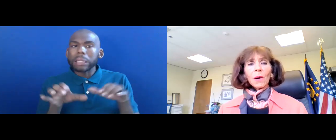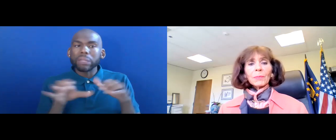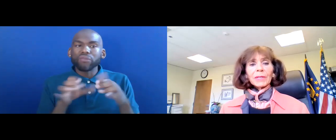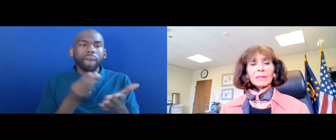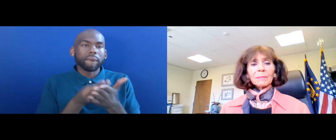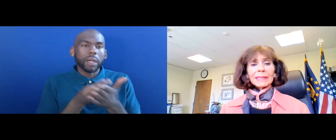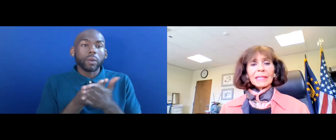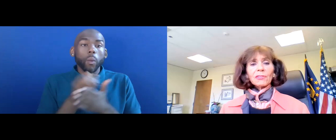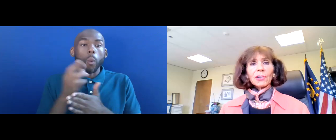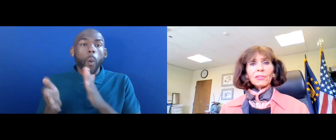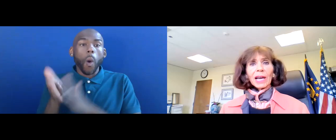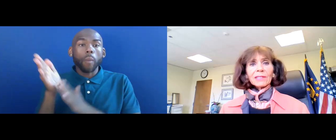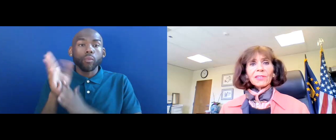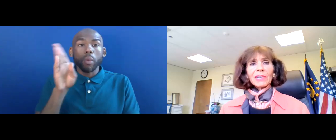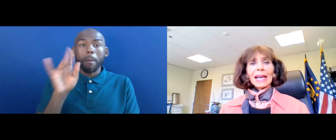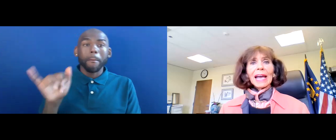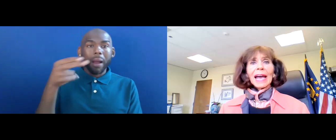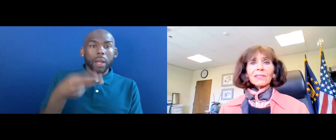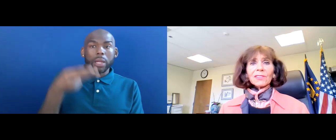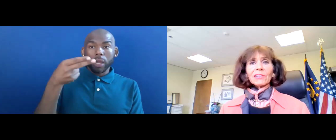OPERATED BY HHS.